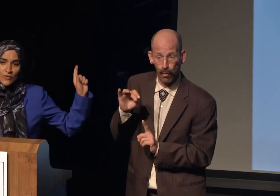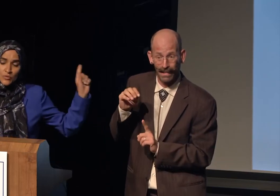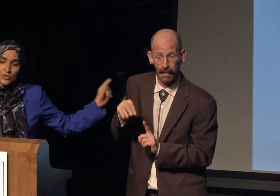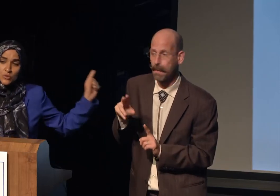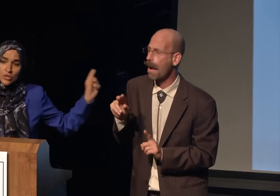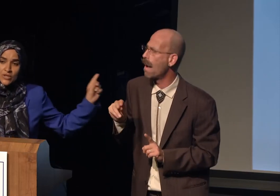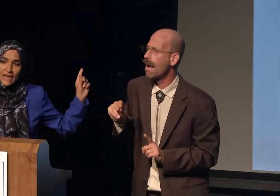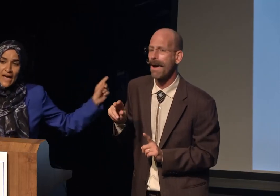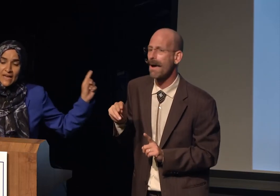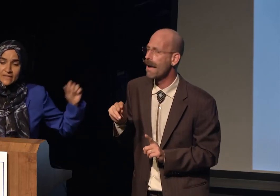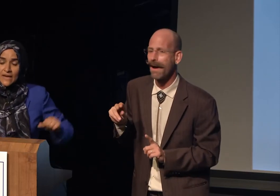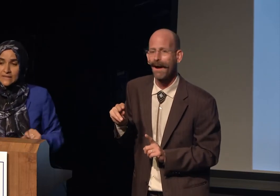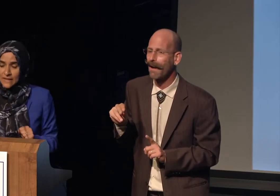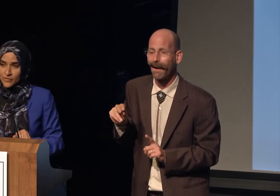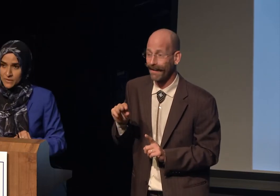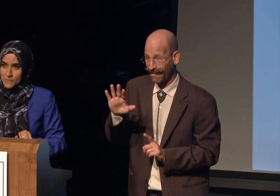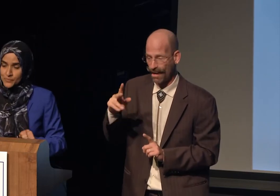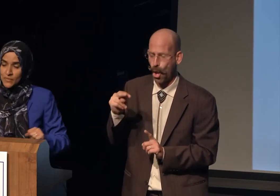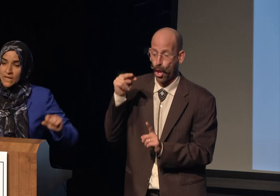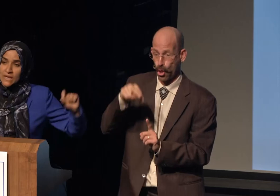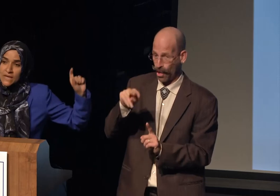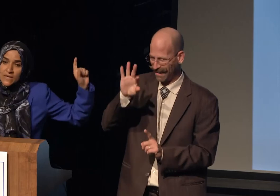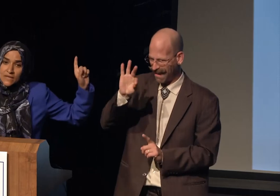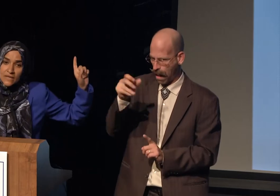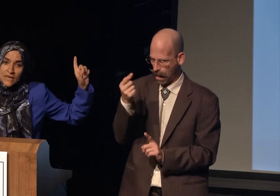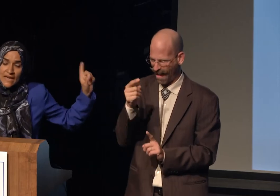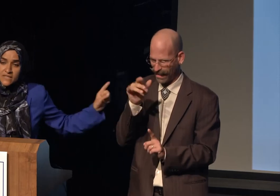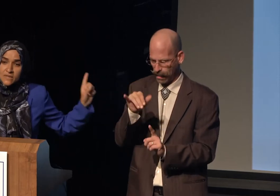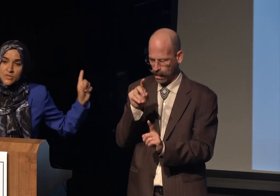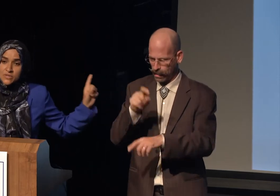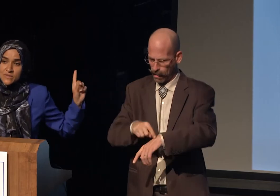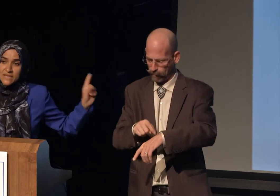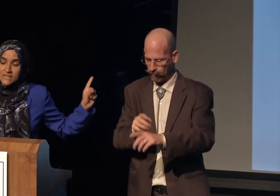In fact, when you look at 9/11, anti-Muslim sentiment